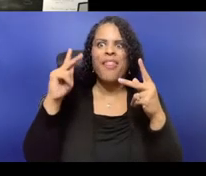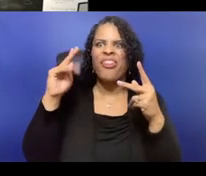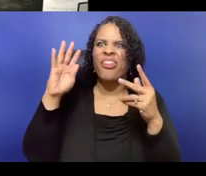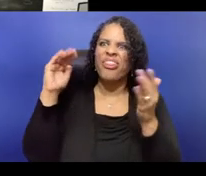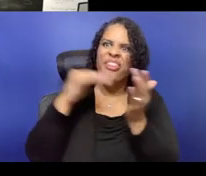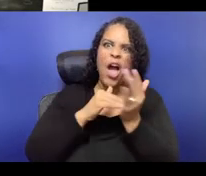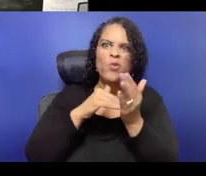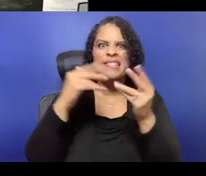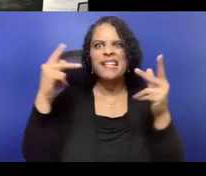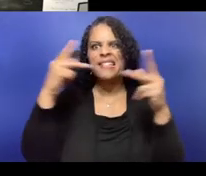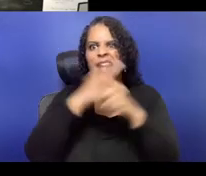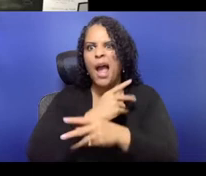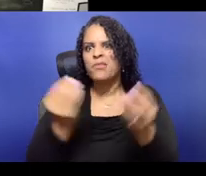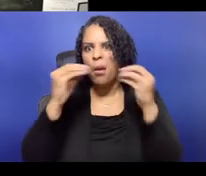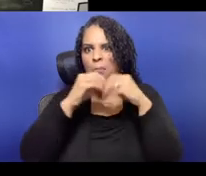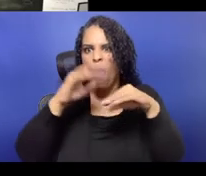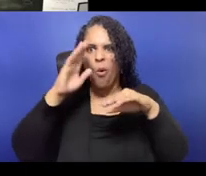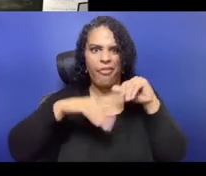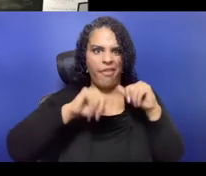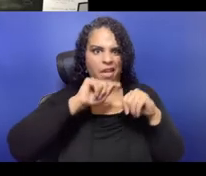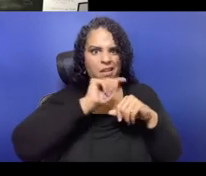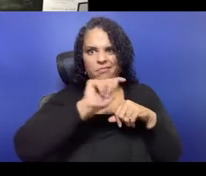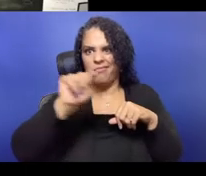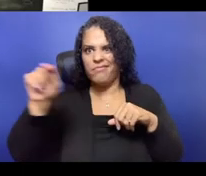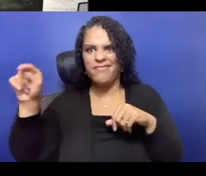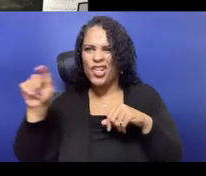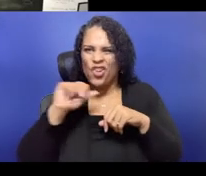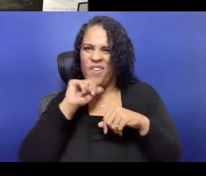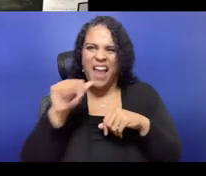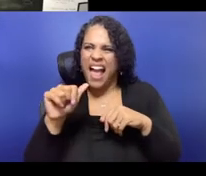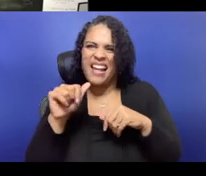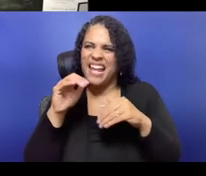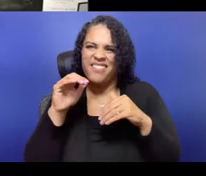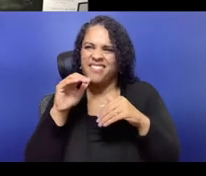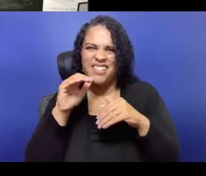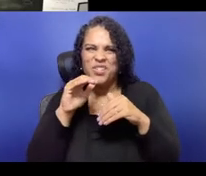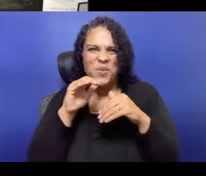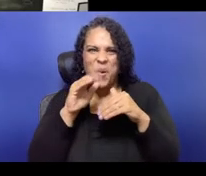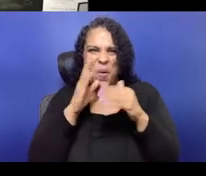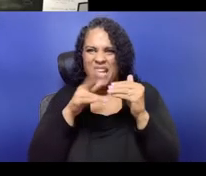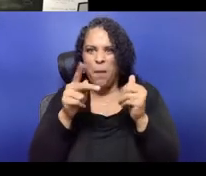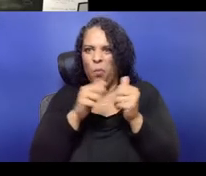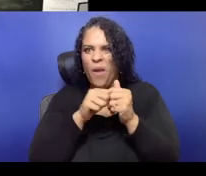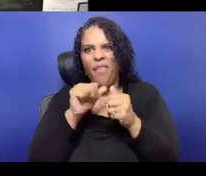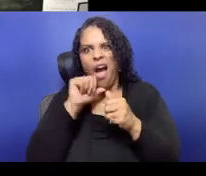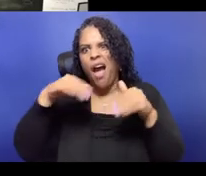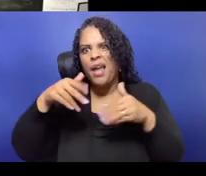and people who are independent contractors and therefore much more precarious financially